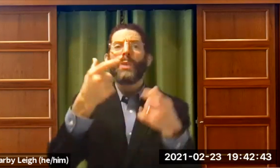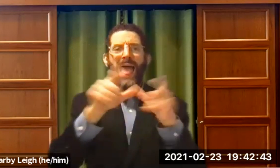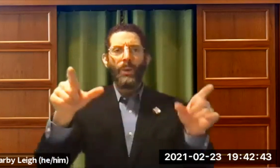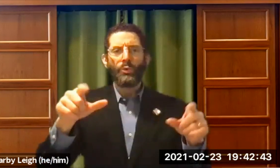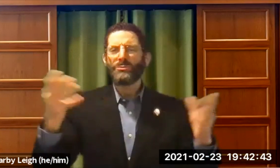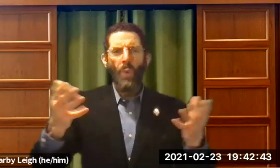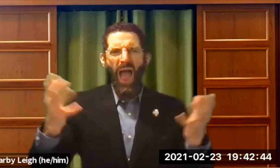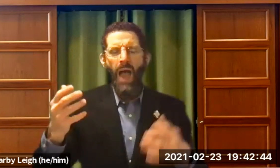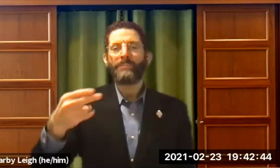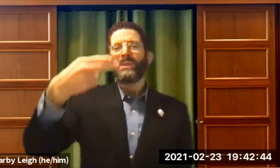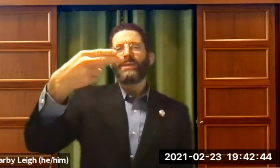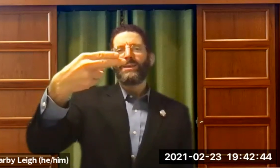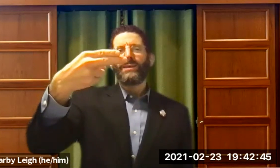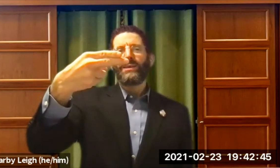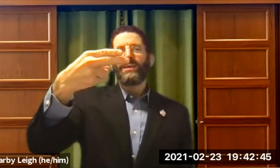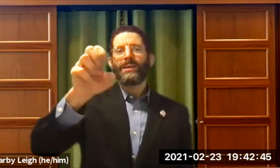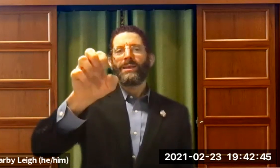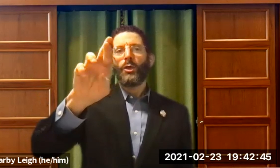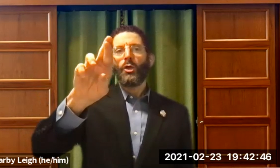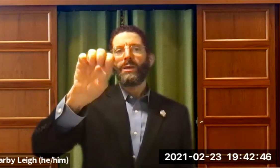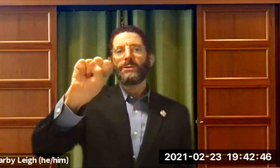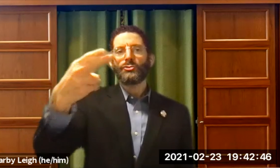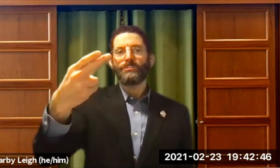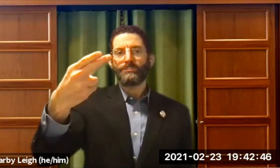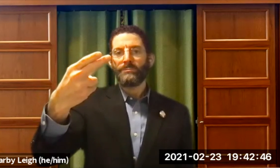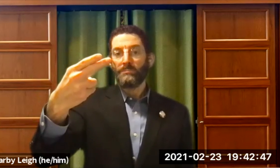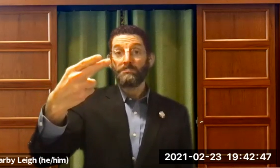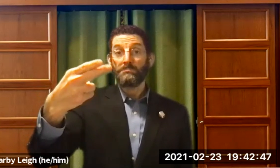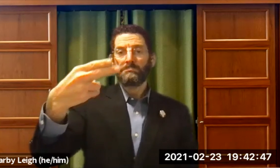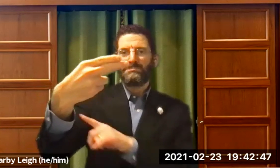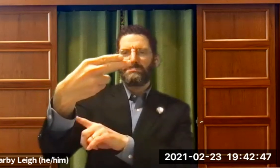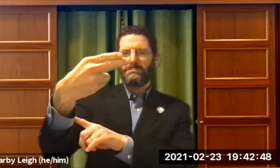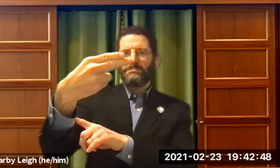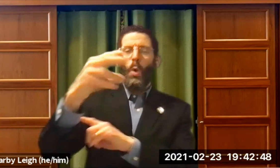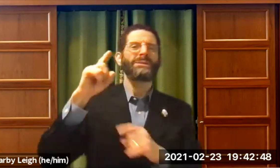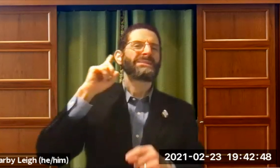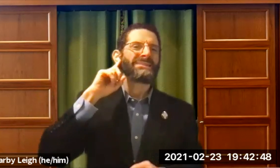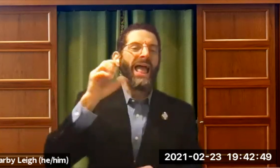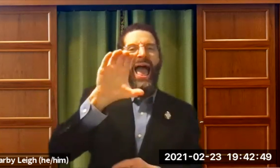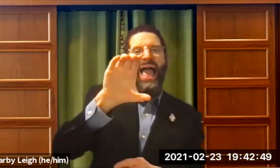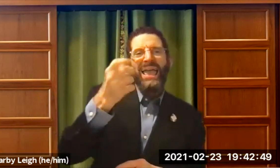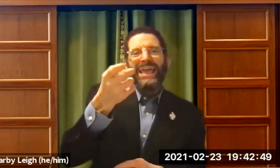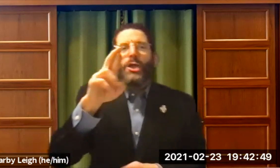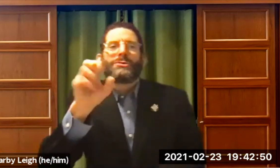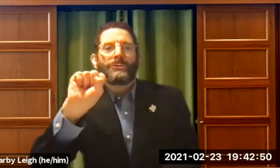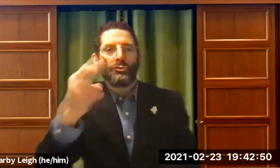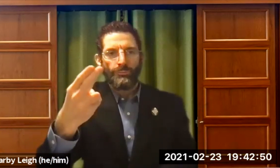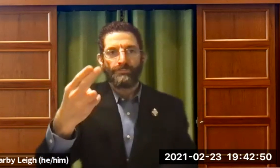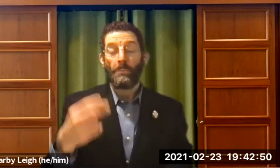AFin the Hebrew language, what is it? Har esh.